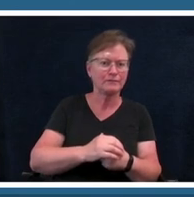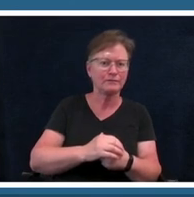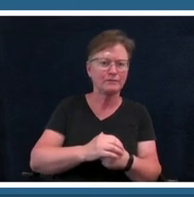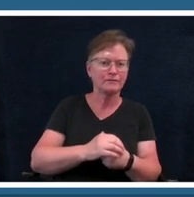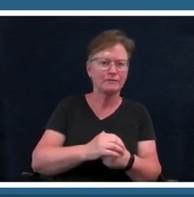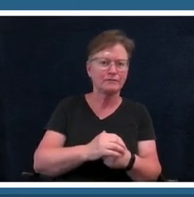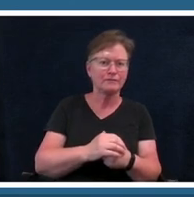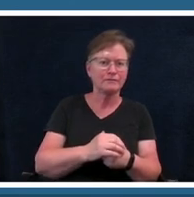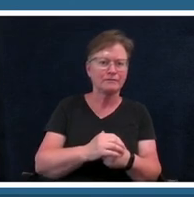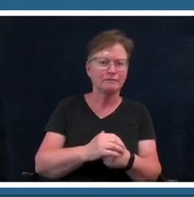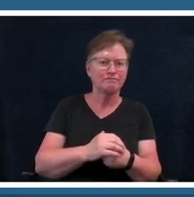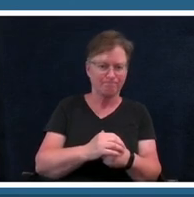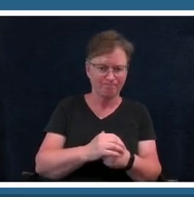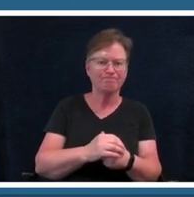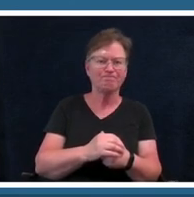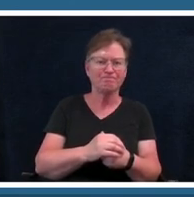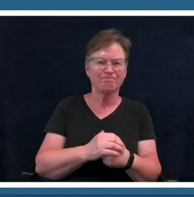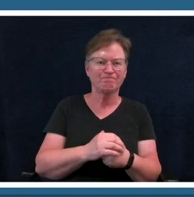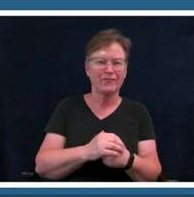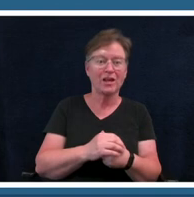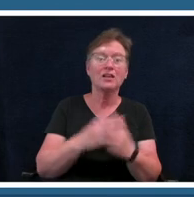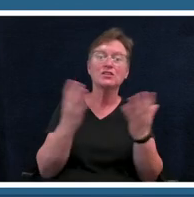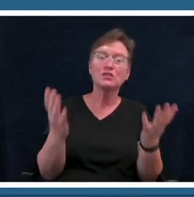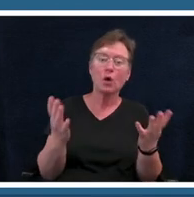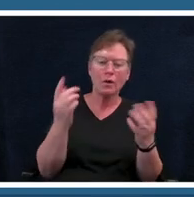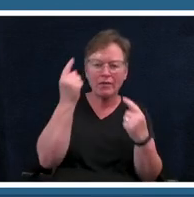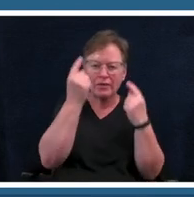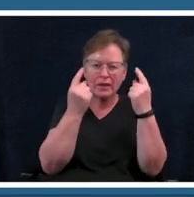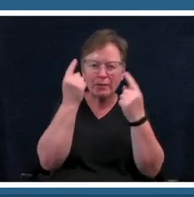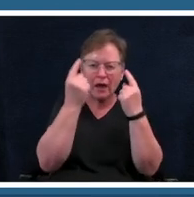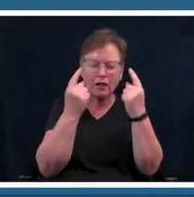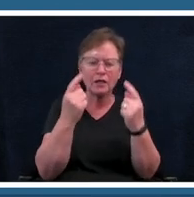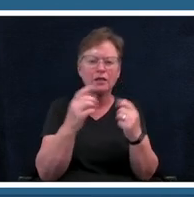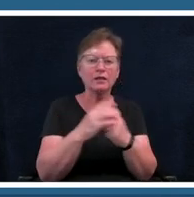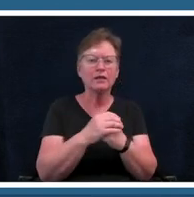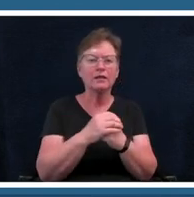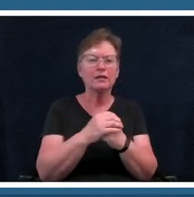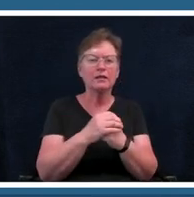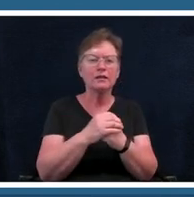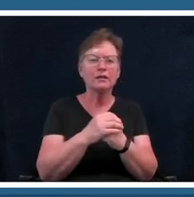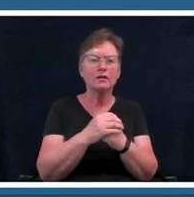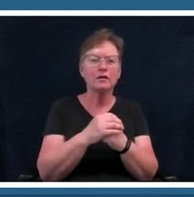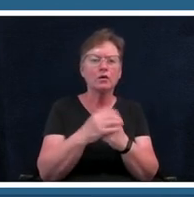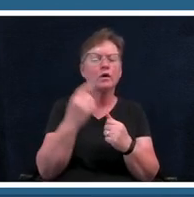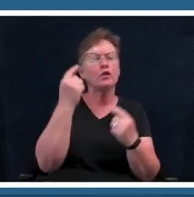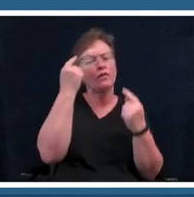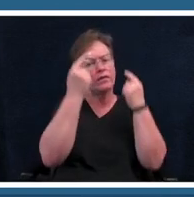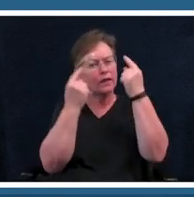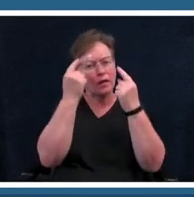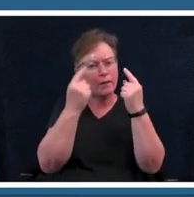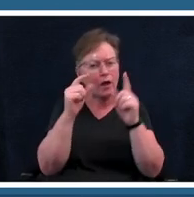all right so think about it what comes to mind when you think about the word